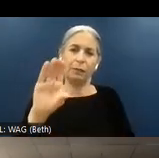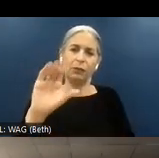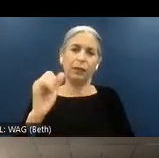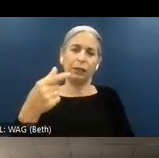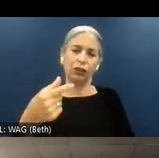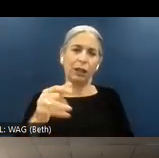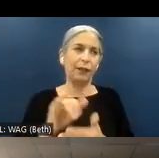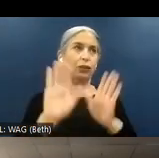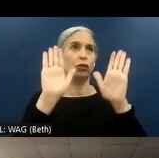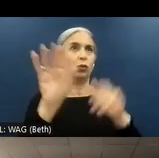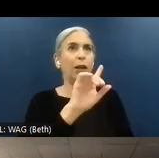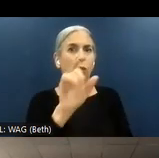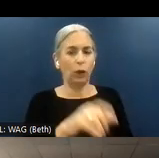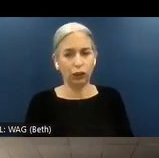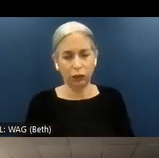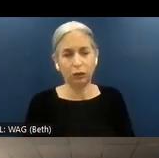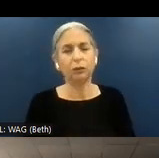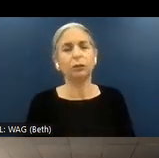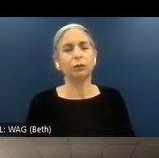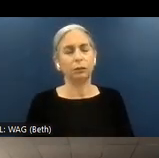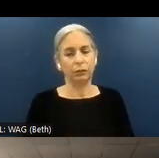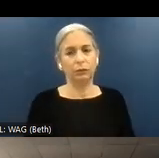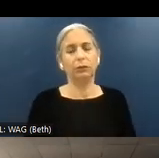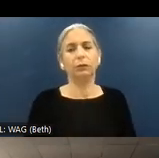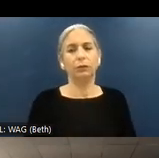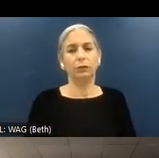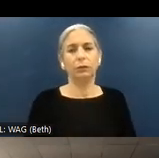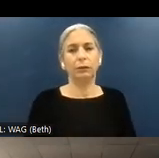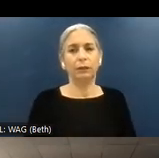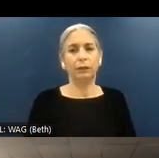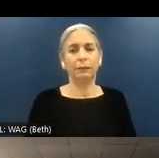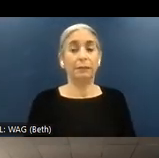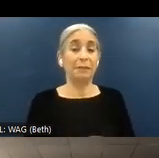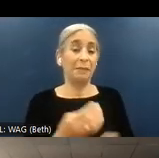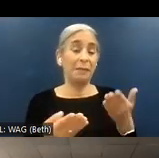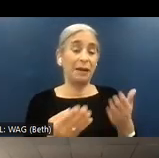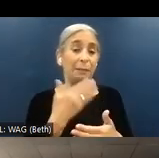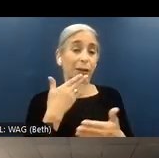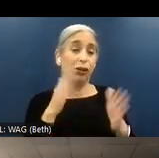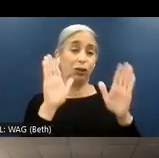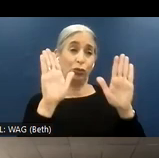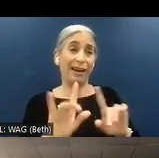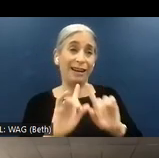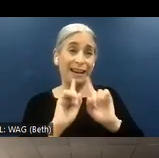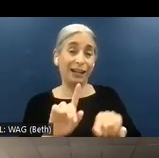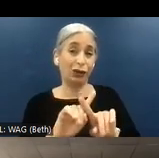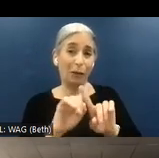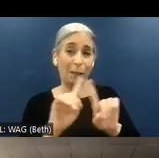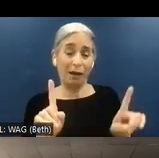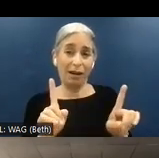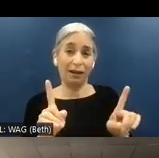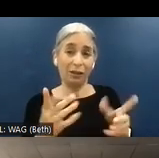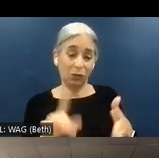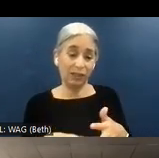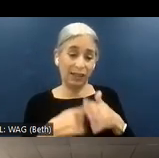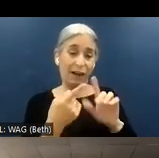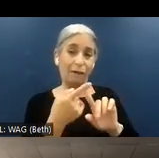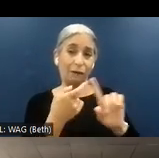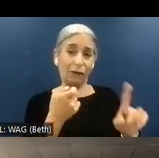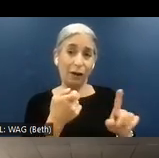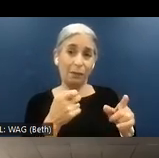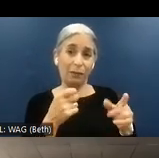great question. It might not be a great answer, but let's start from the contracts. So let's